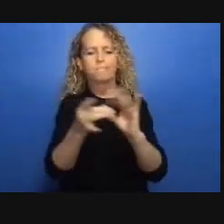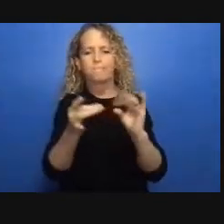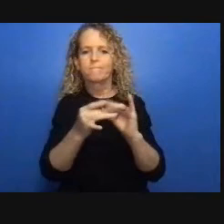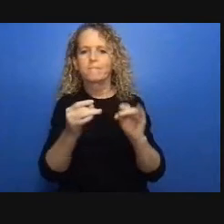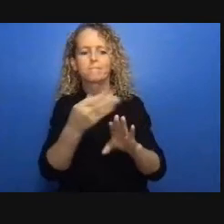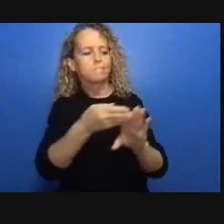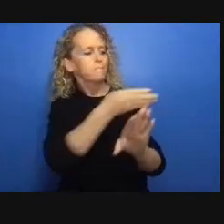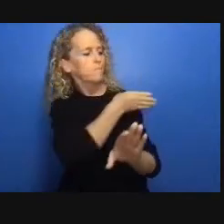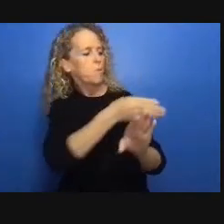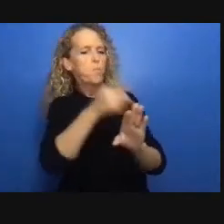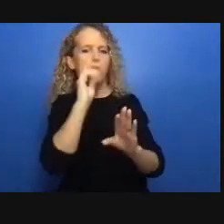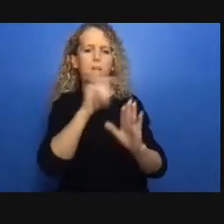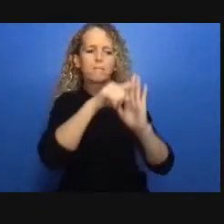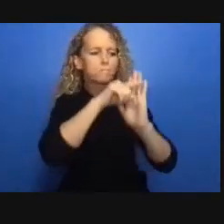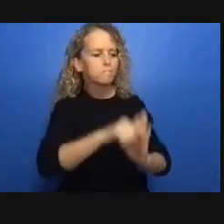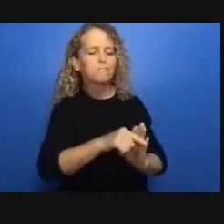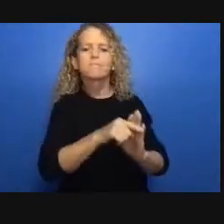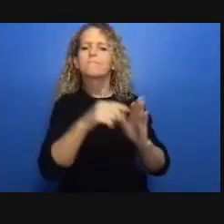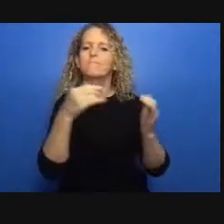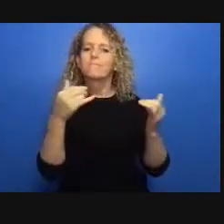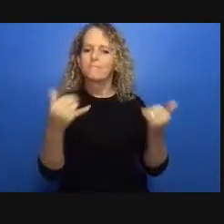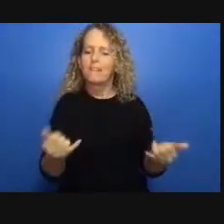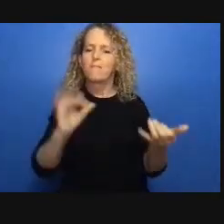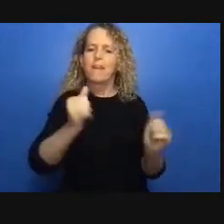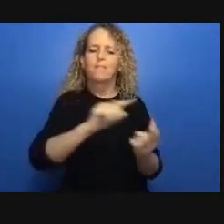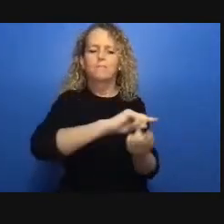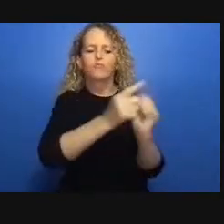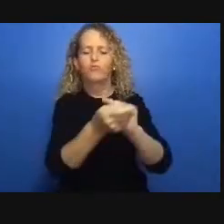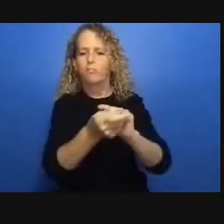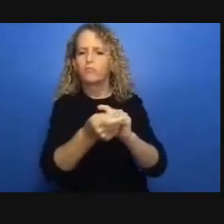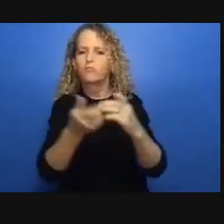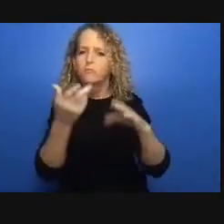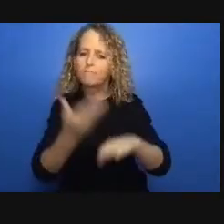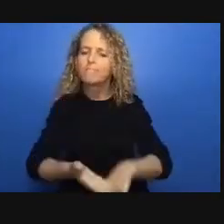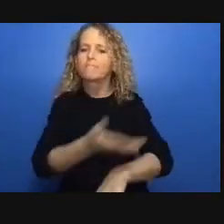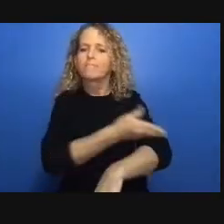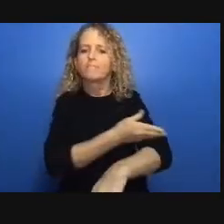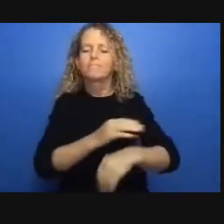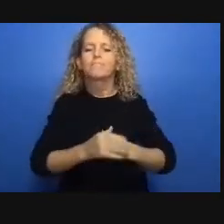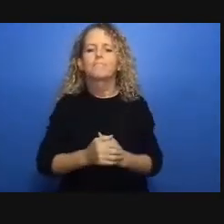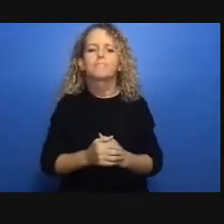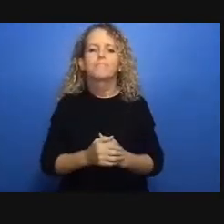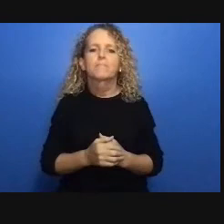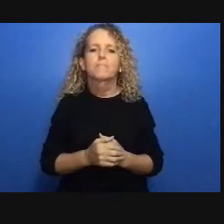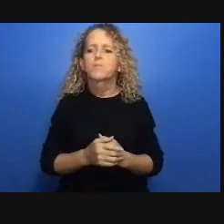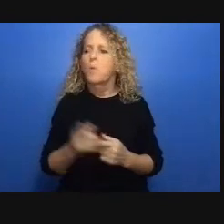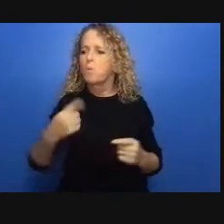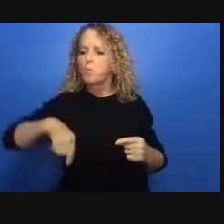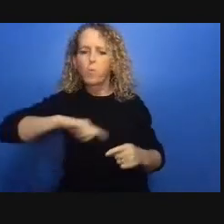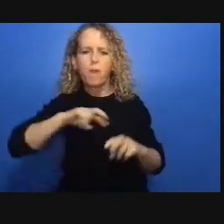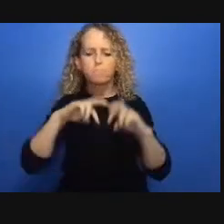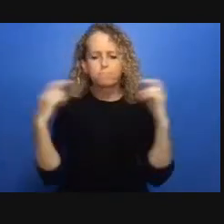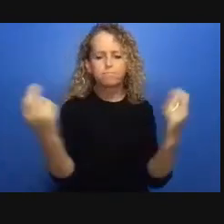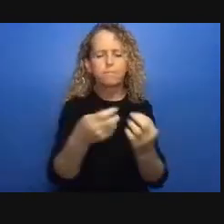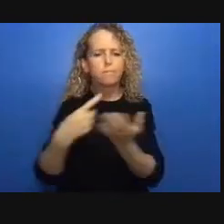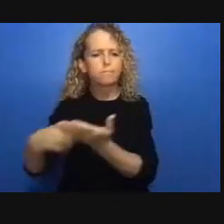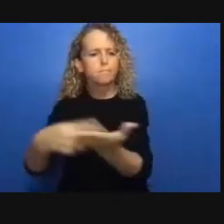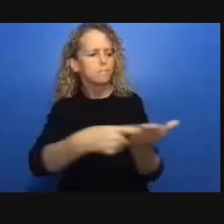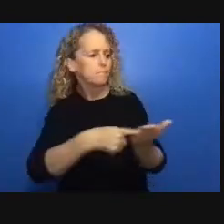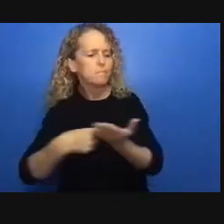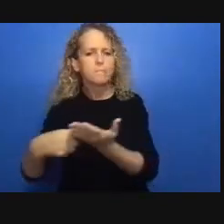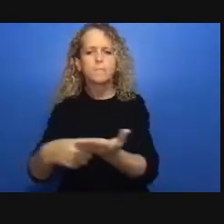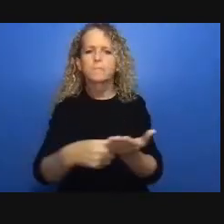issues that relate to the Nova Scotia responses in responses from the protection and support